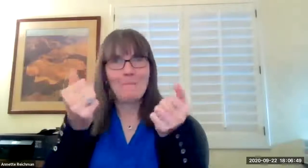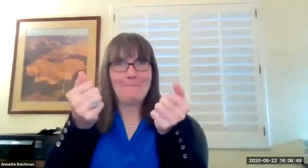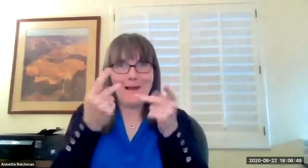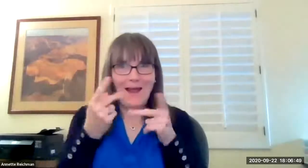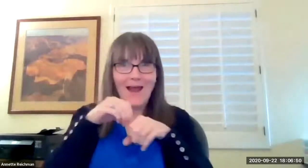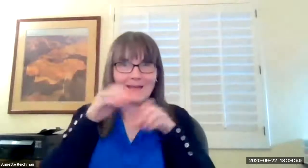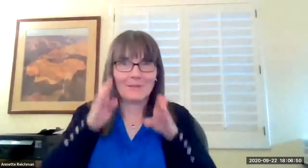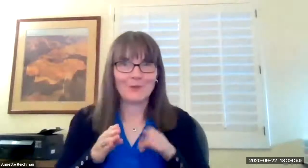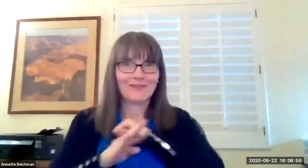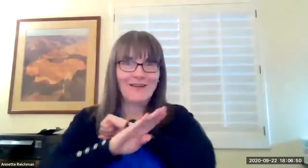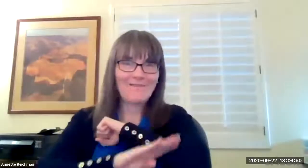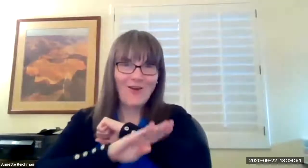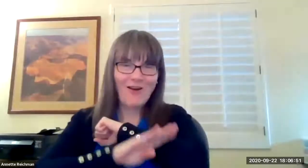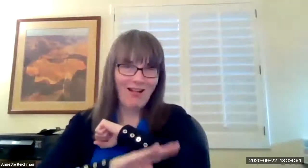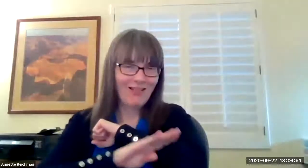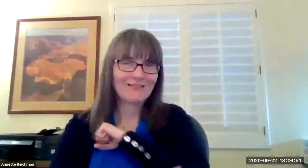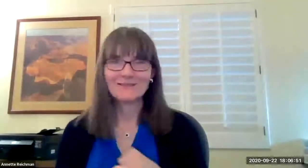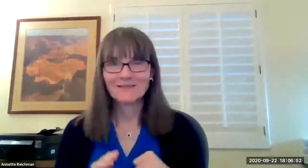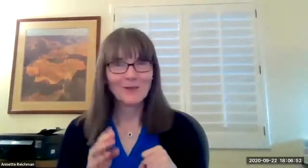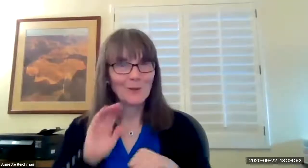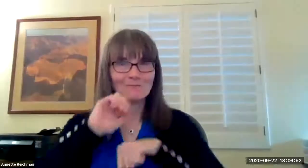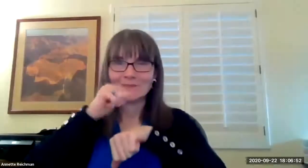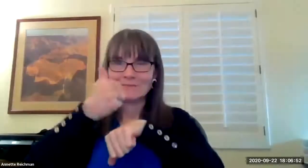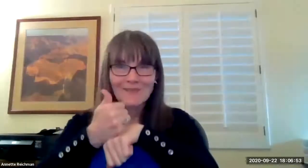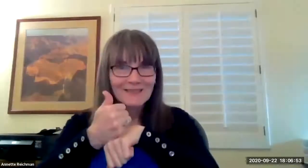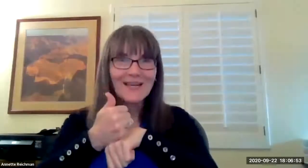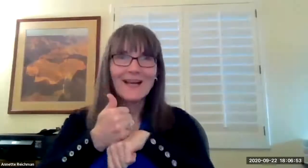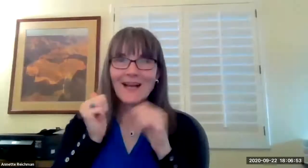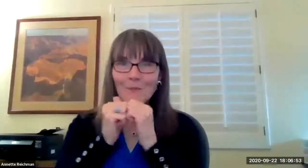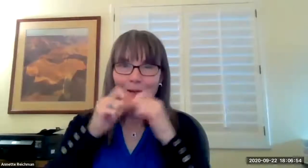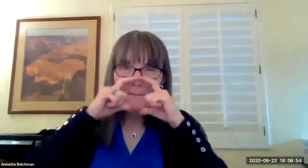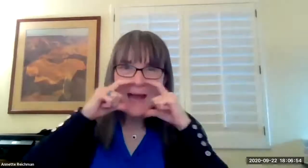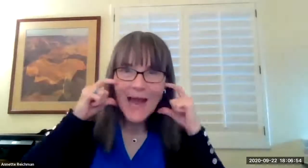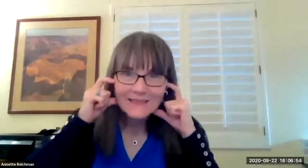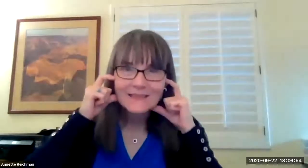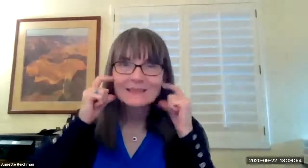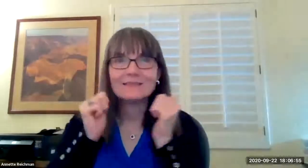and we planned the whole